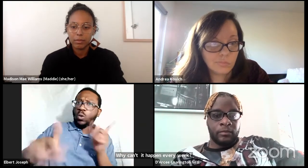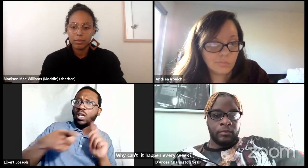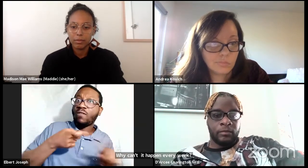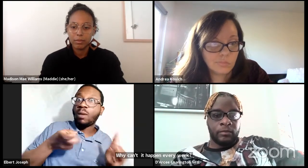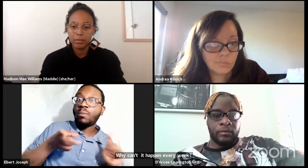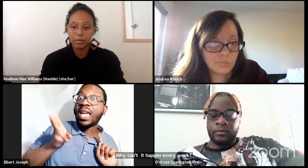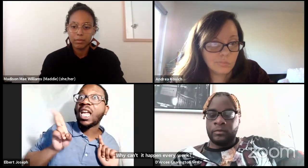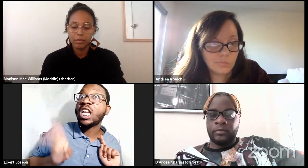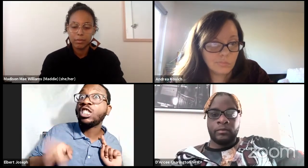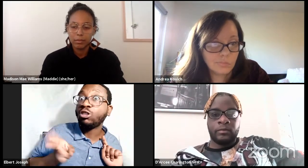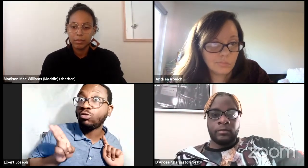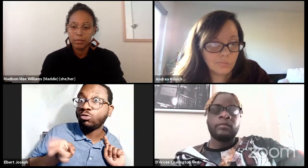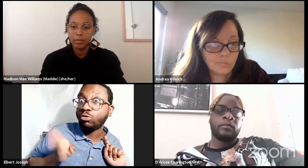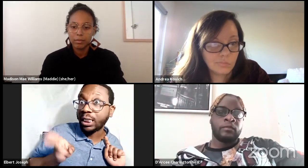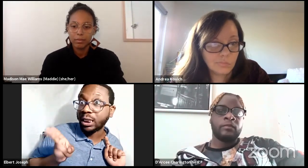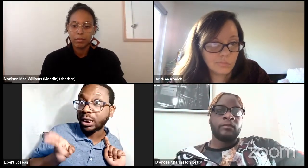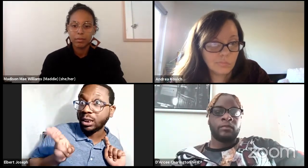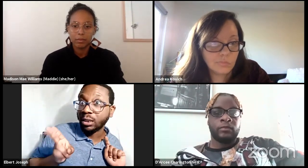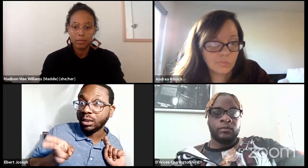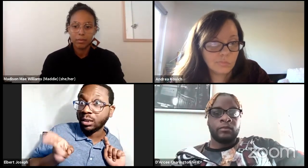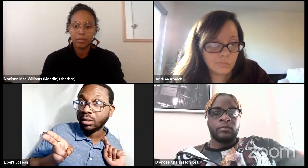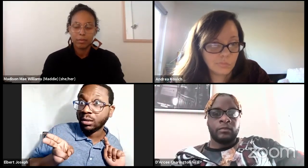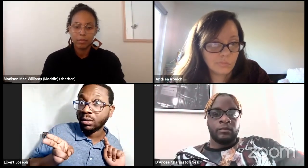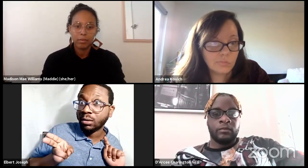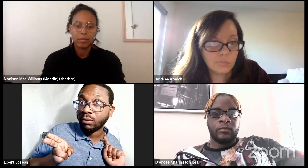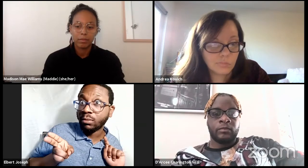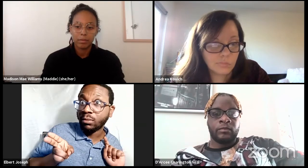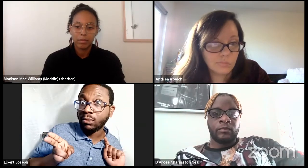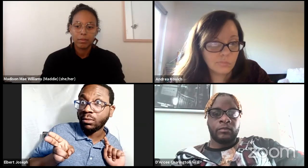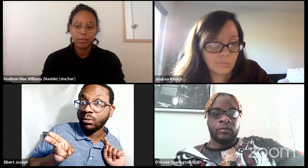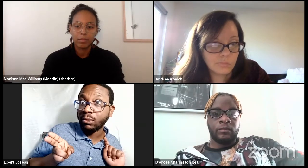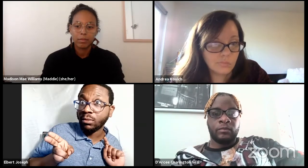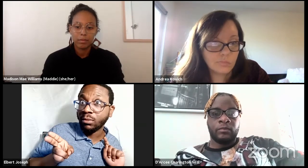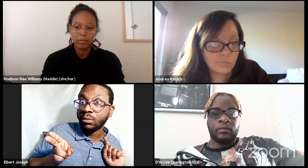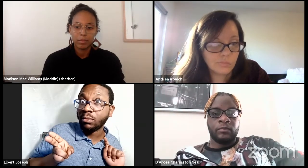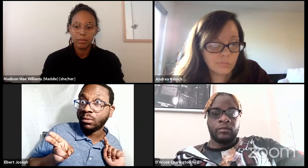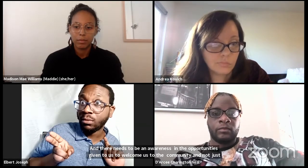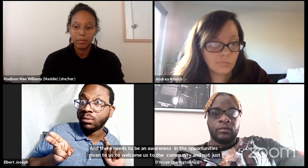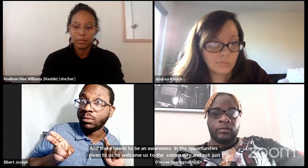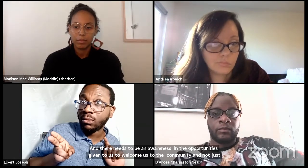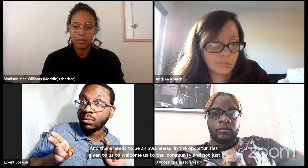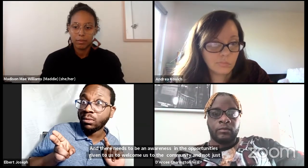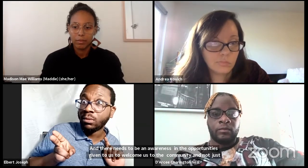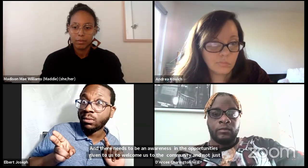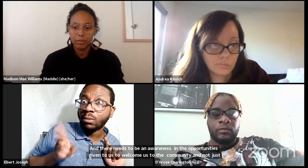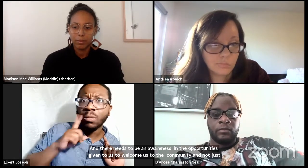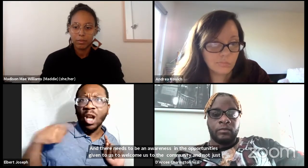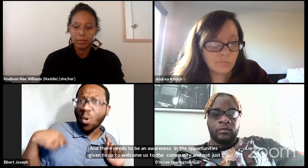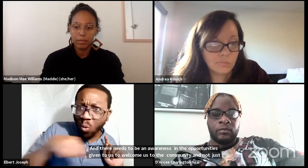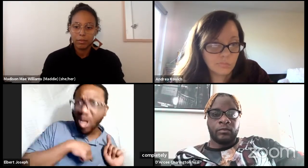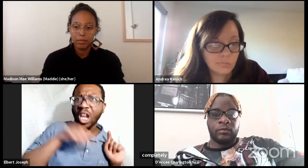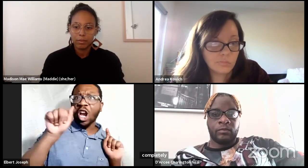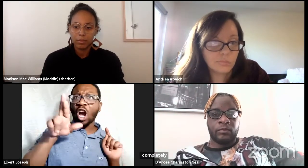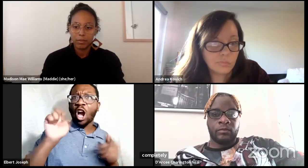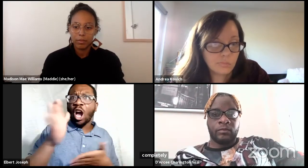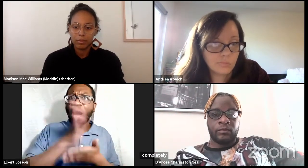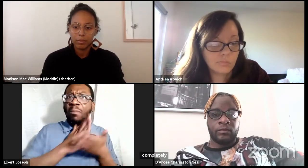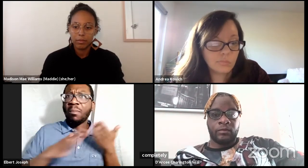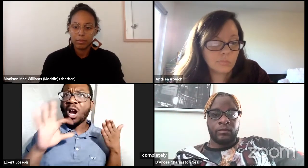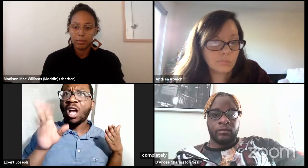and our stories and also erasing us from history. That's also simultaneously happening.